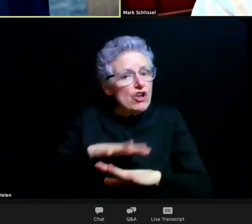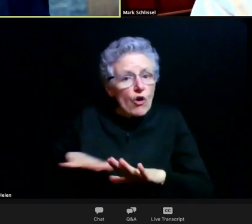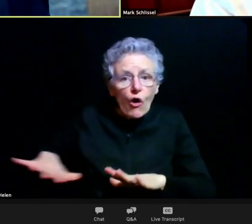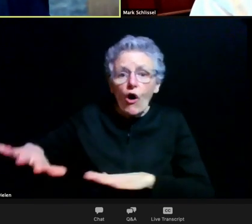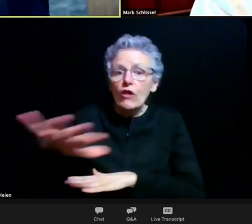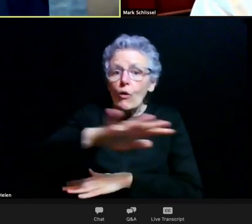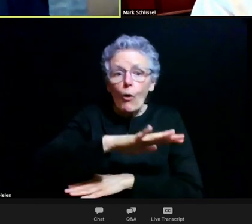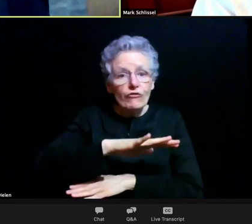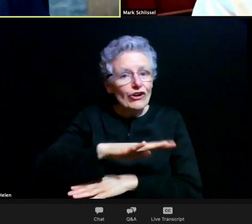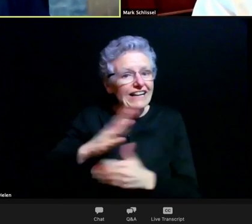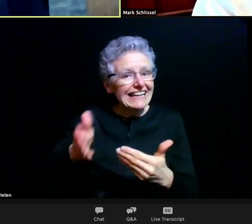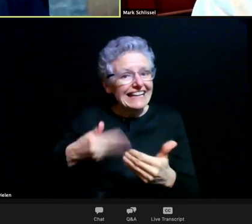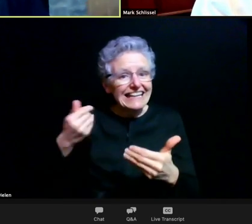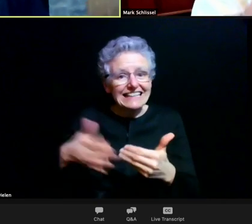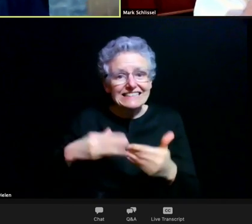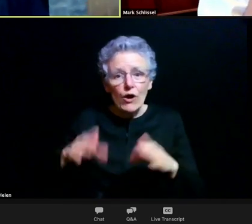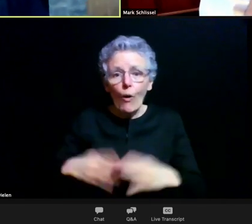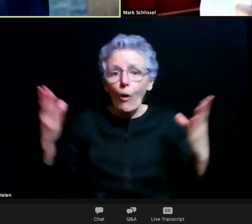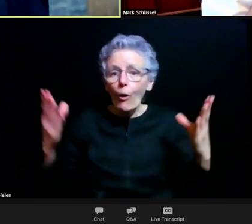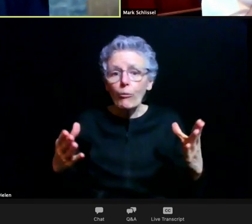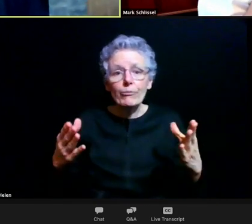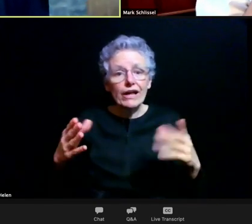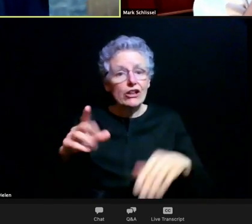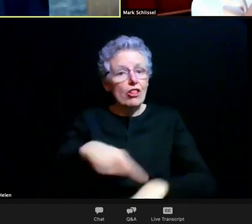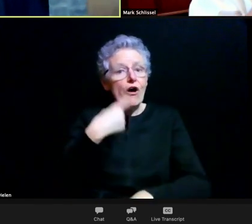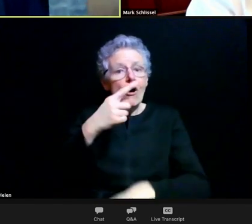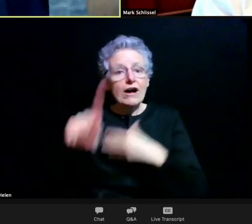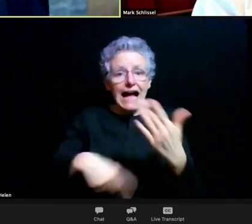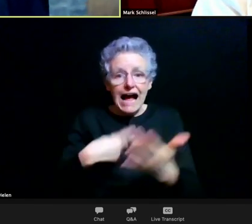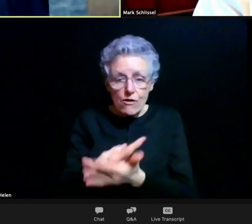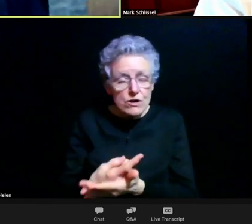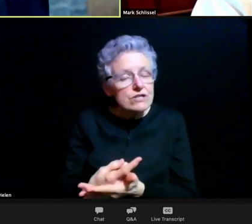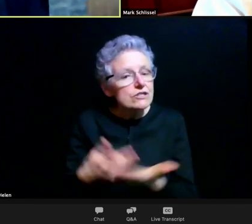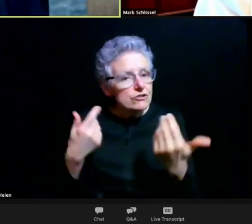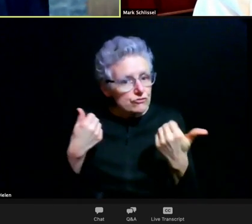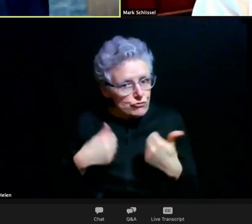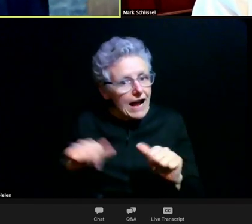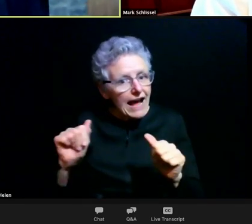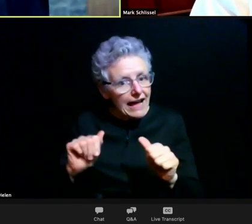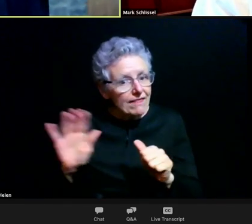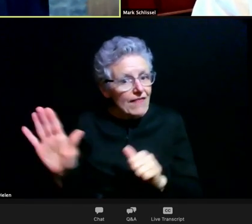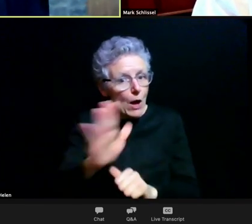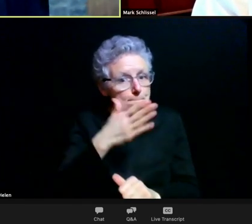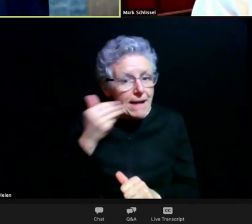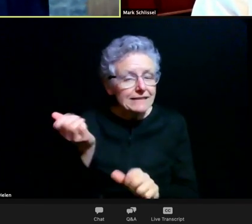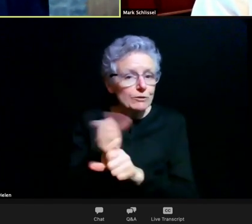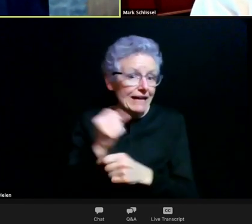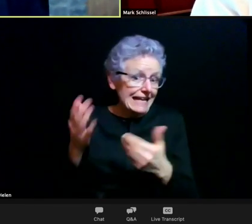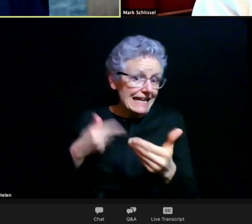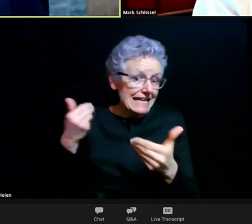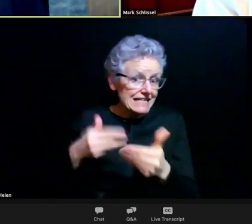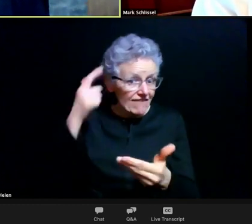very convenient hours, they've done their very best to try to make this as convenient as possible. So you do need to get tested.